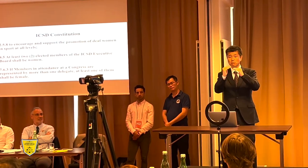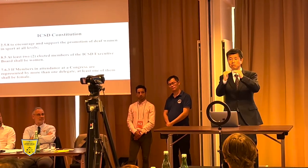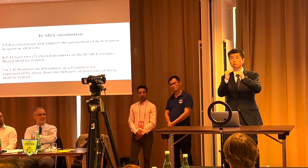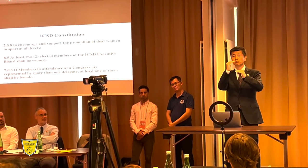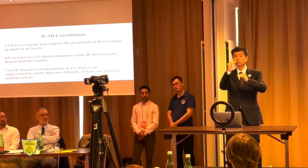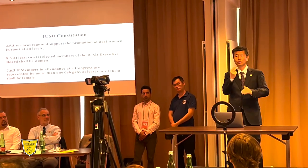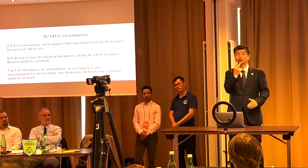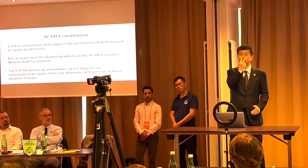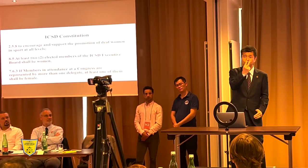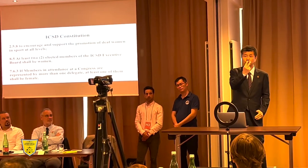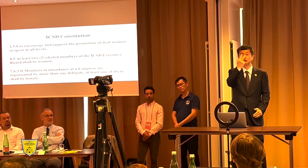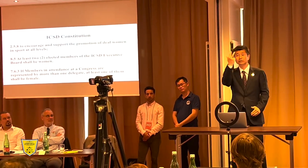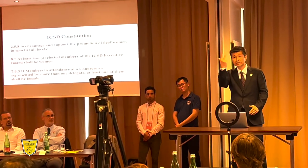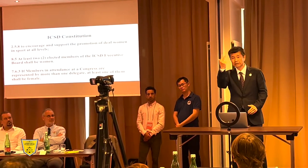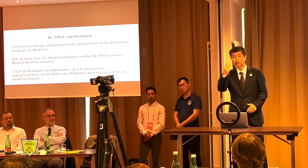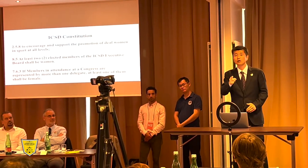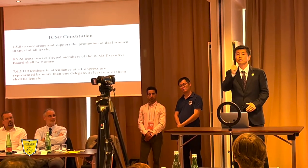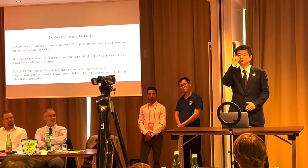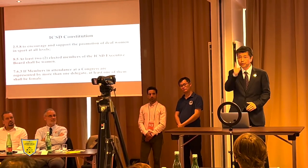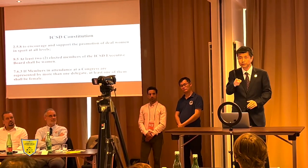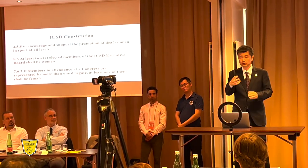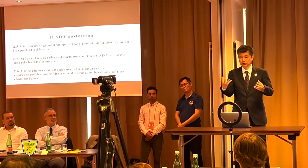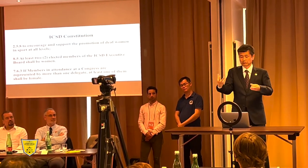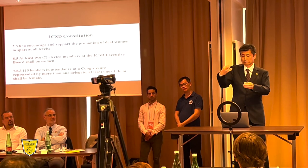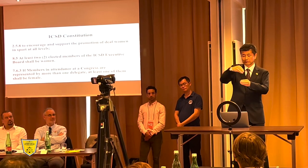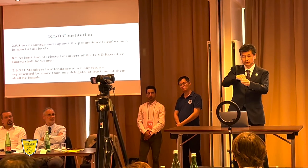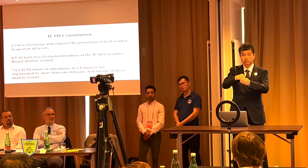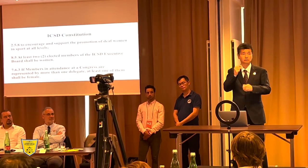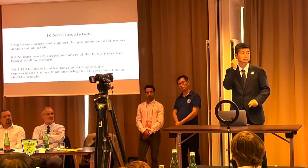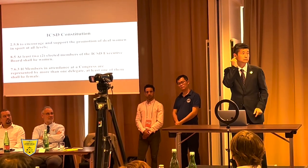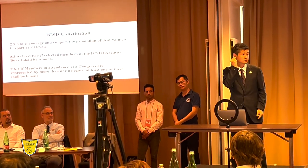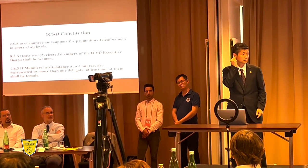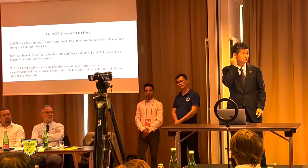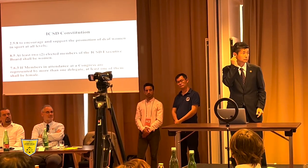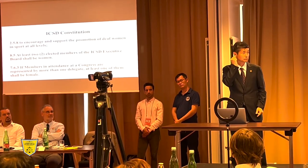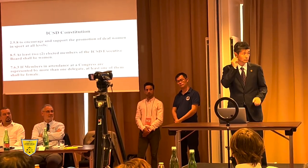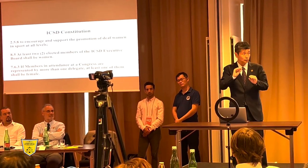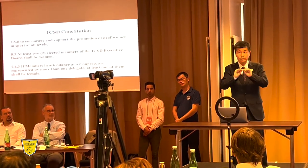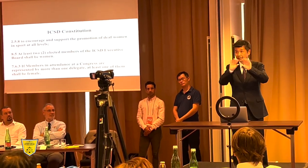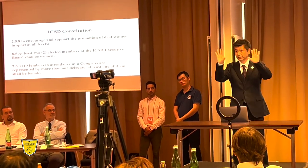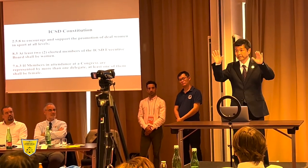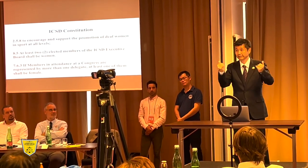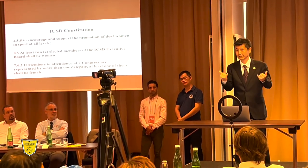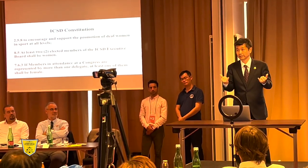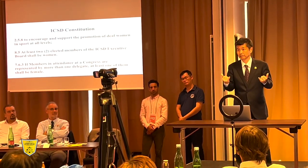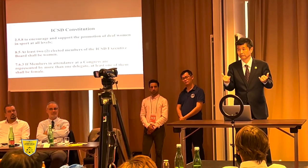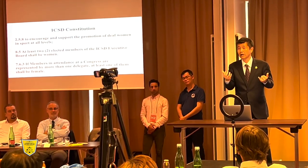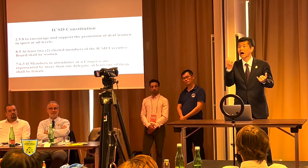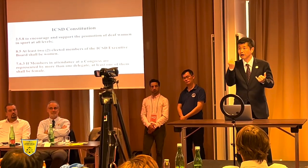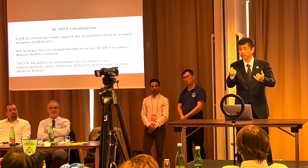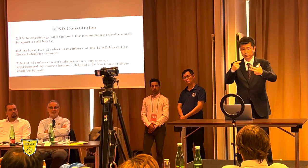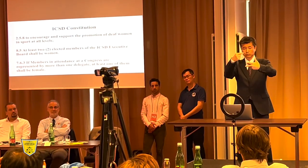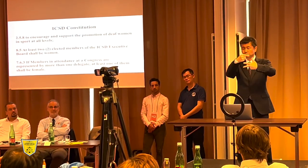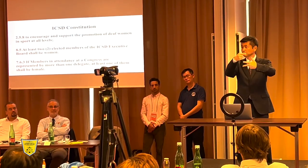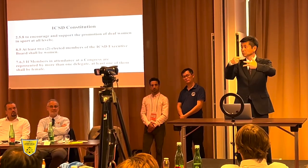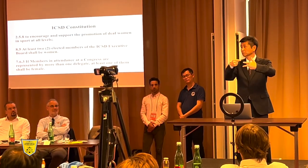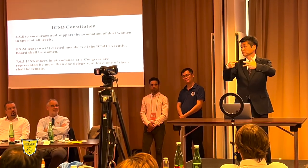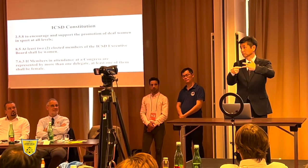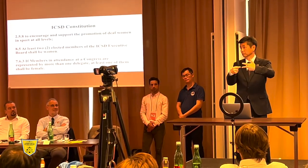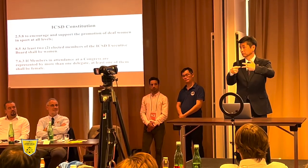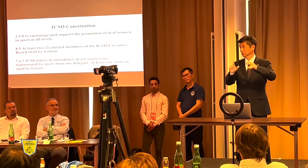a woman must be included. Is that clear? Now, I am asking you